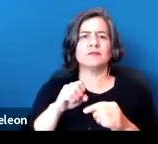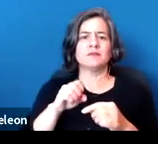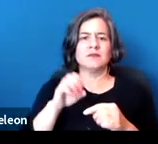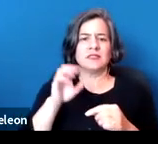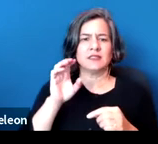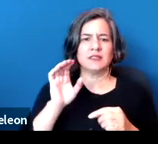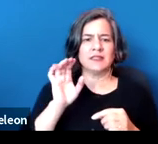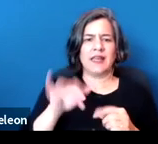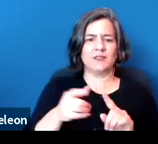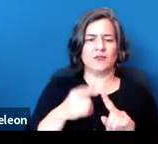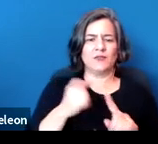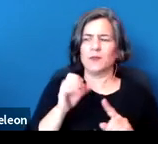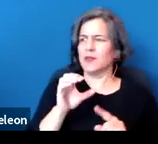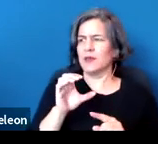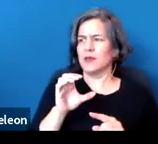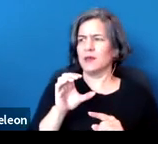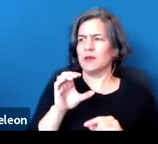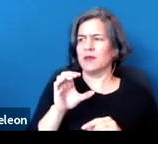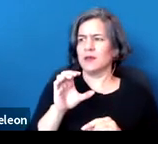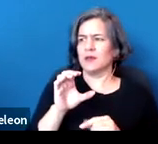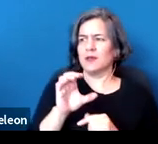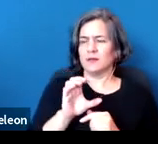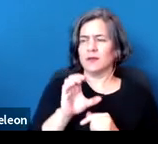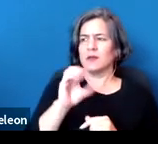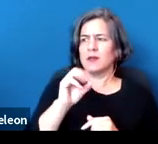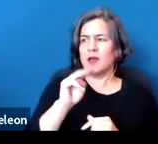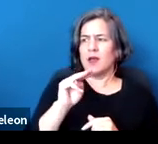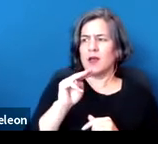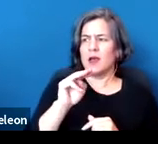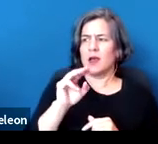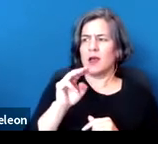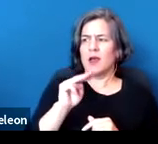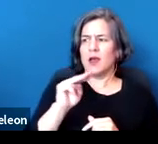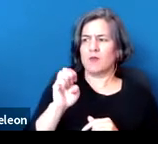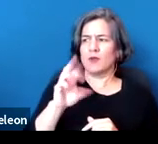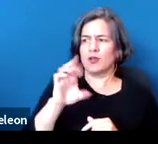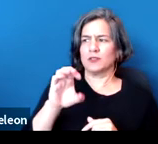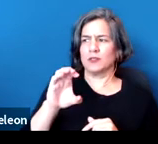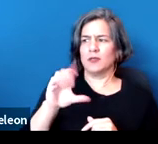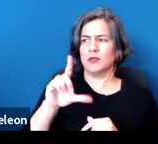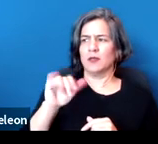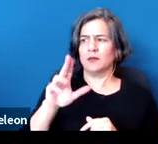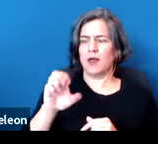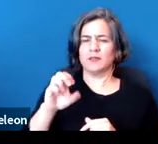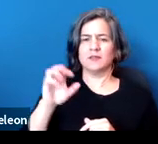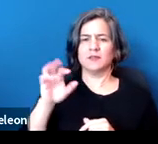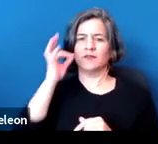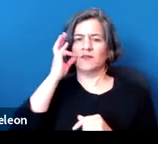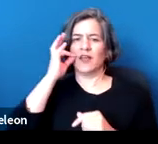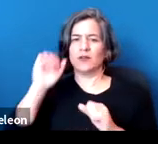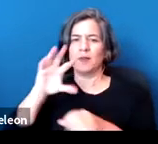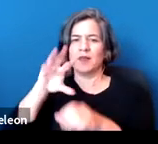That's going to be very, very rare, but what's more common is, is the tenant's disability